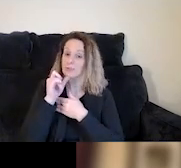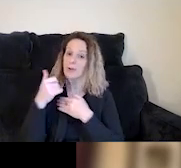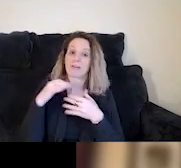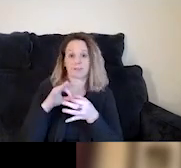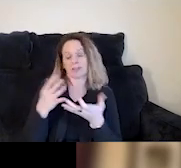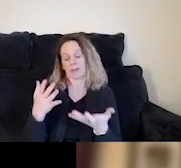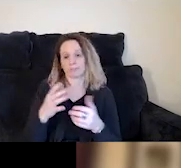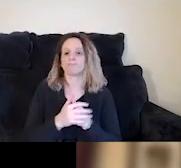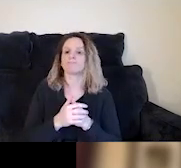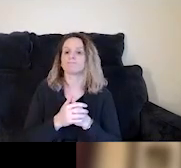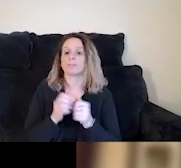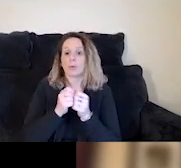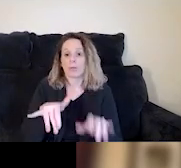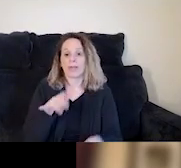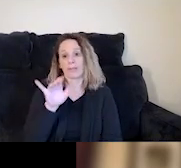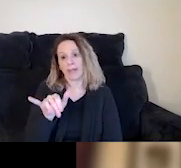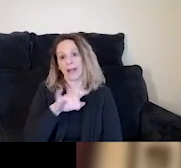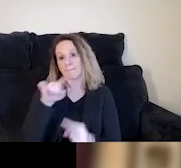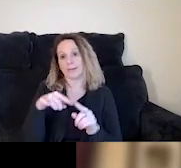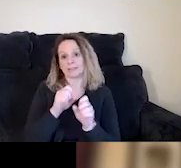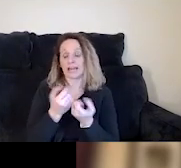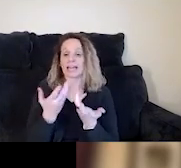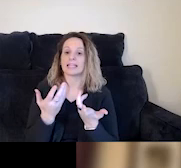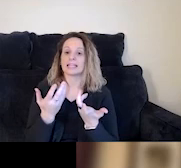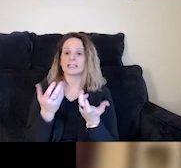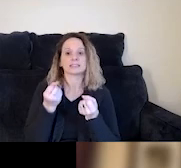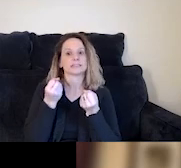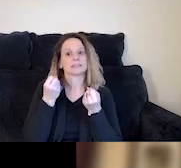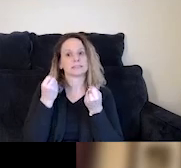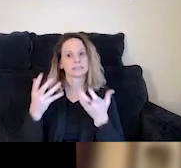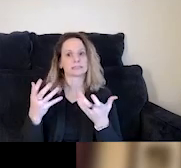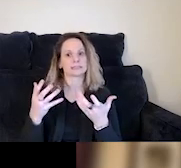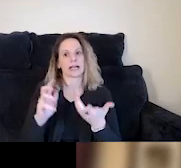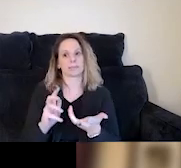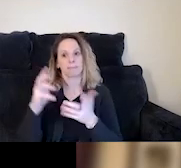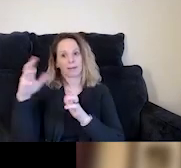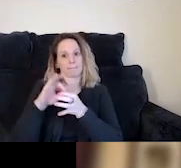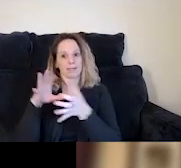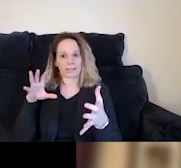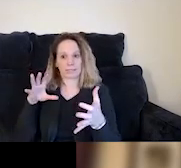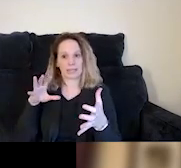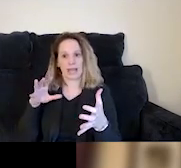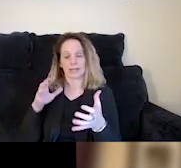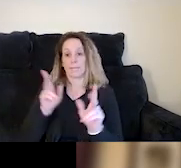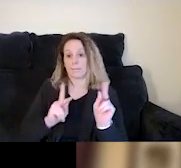And without preaching too much about society, there's plenty of discord and disconnected. All of us really have at times when you walk down the street